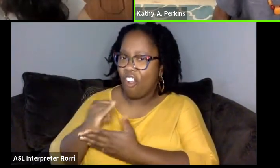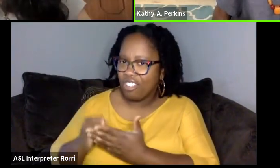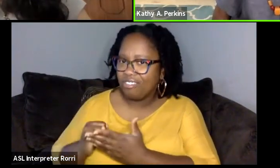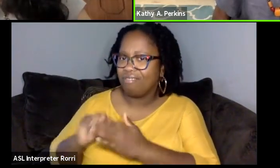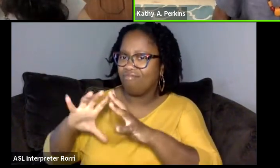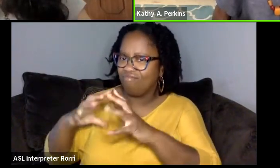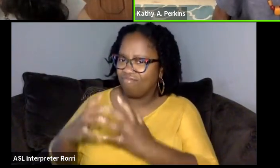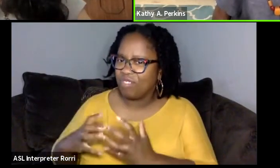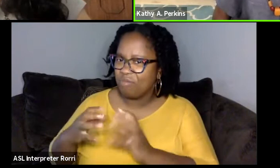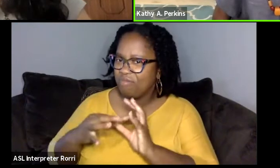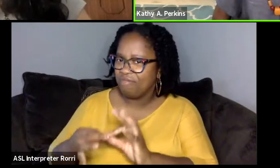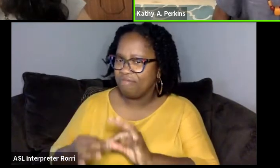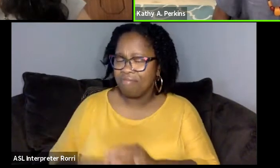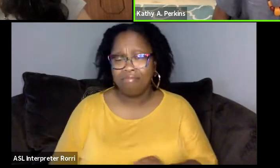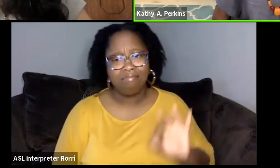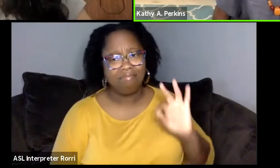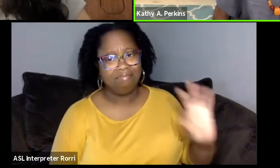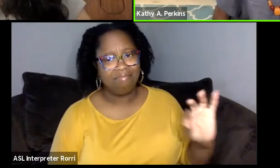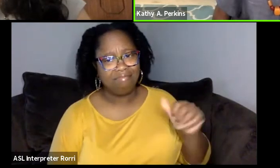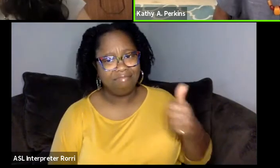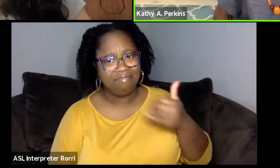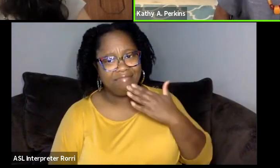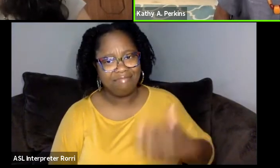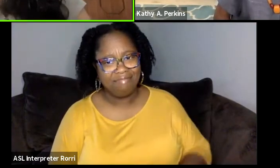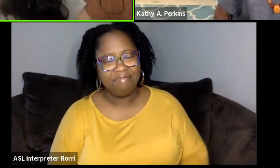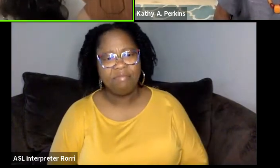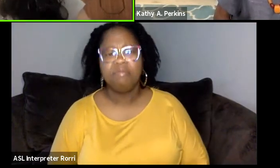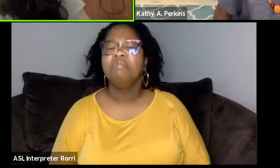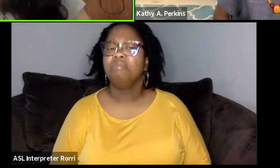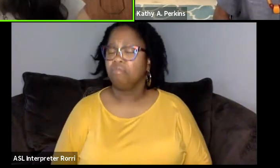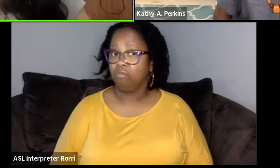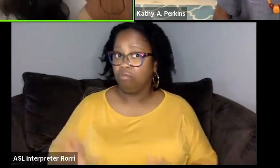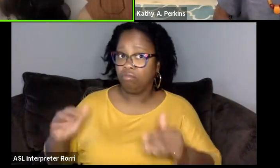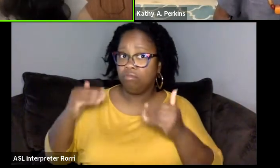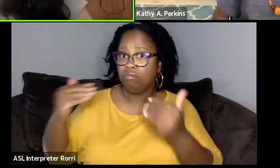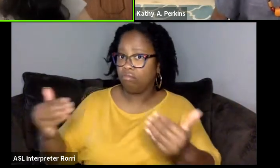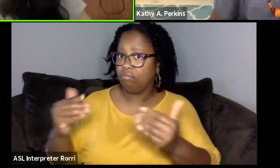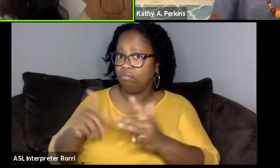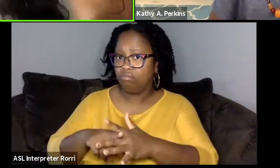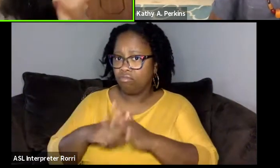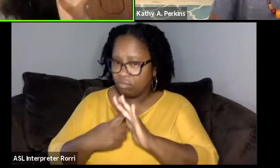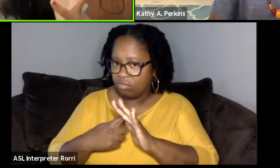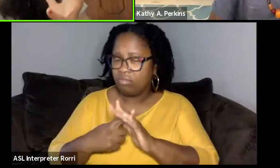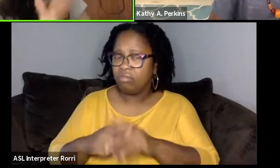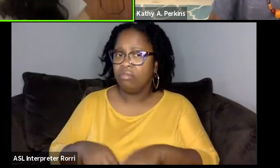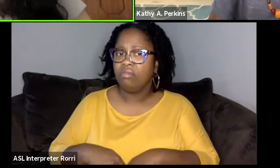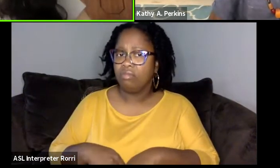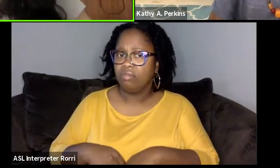Thank you. Thank you. Yeah. Yeah. So, why don't we dive in, I mean, just to share, I usually like to share a little personal anecdote.